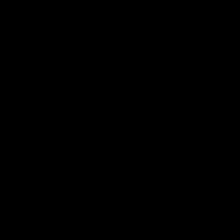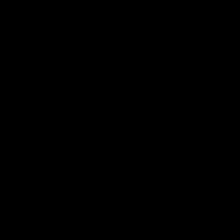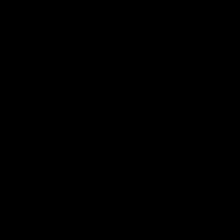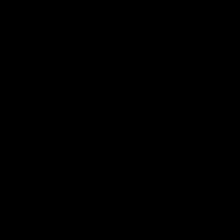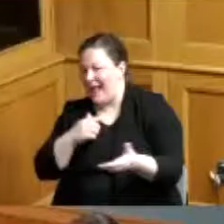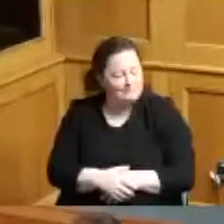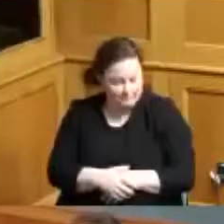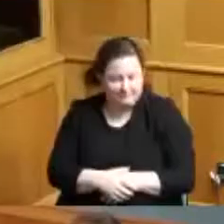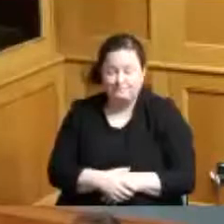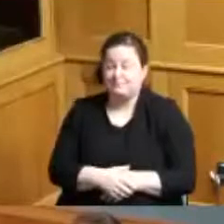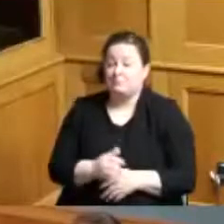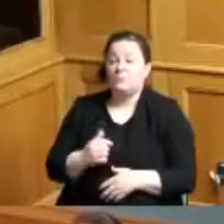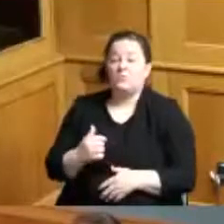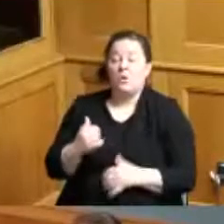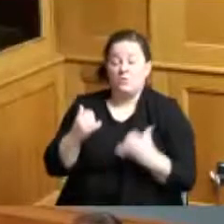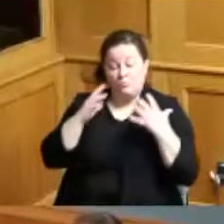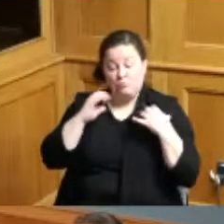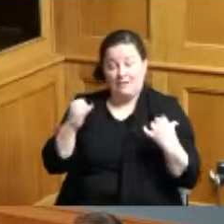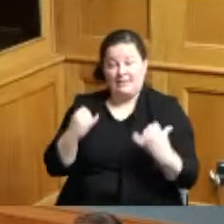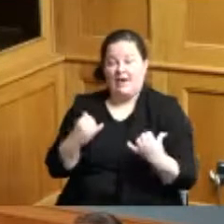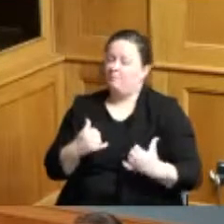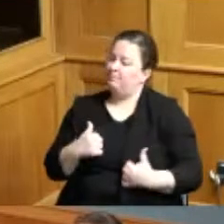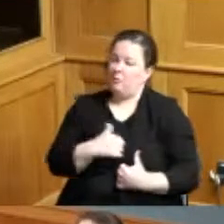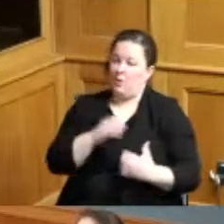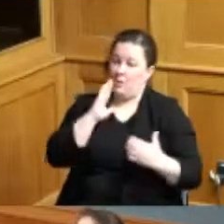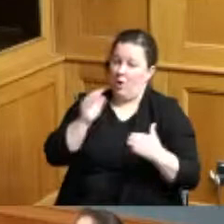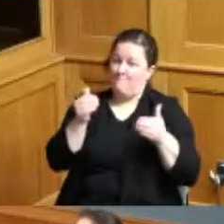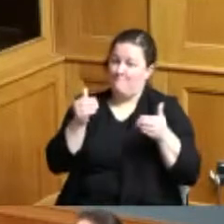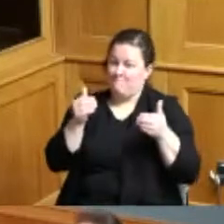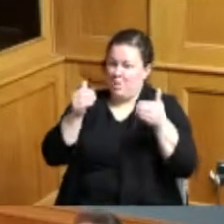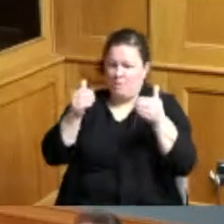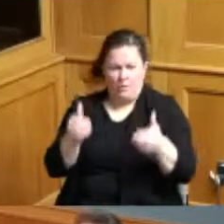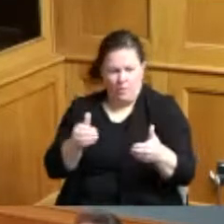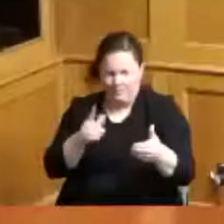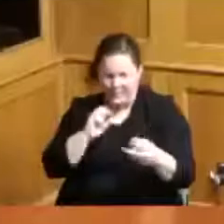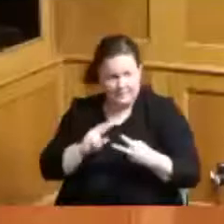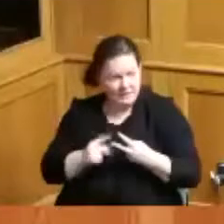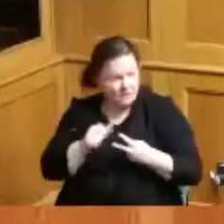so we will move forward no other one on there Bridget no one else